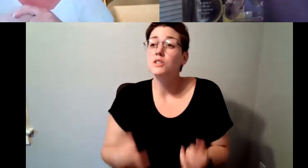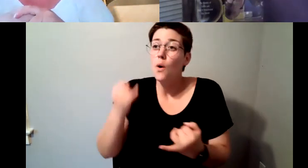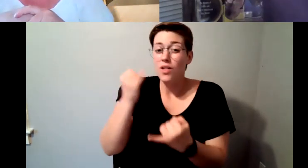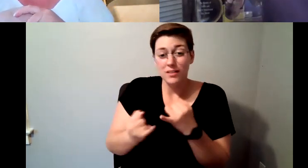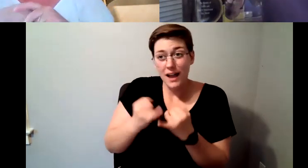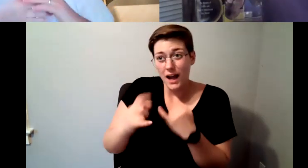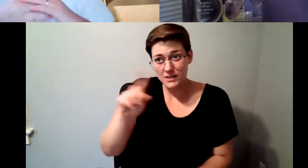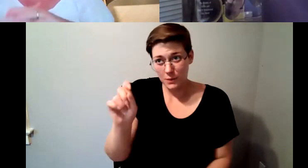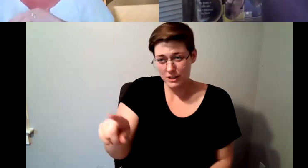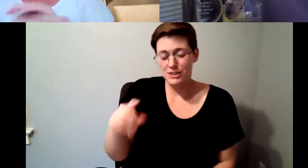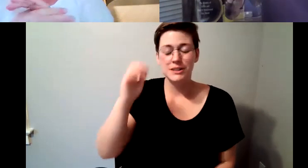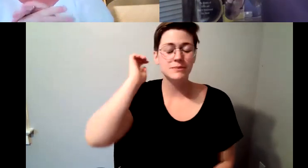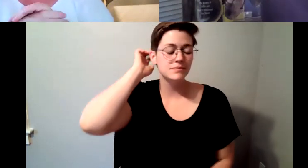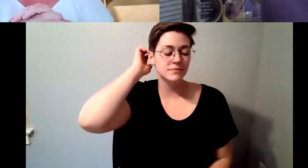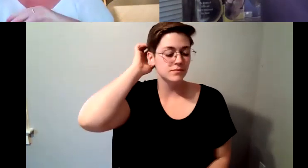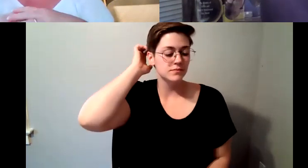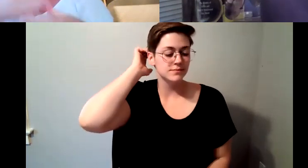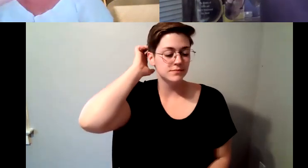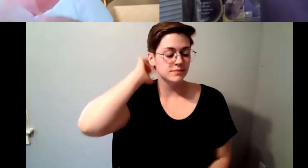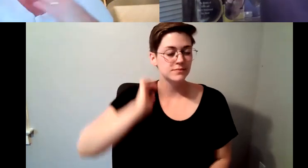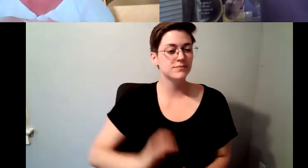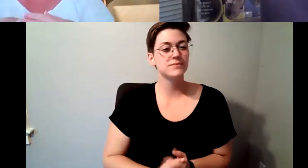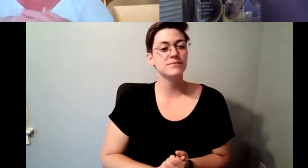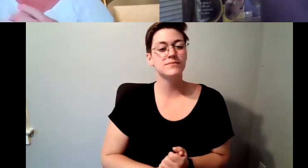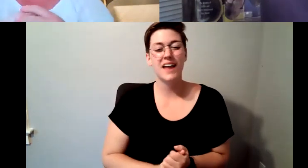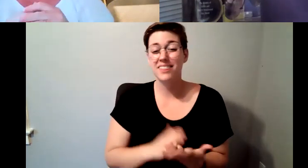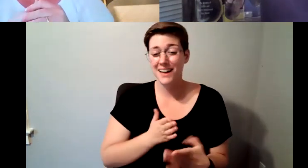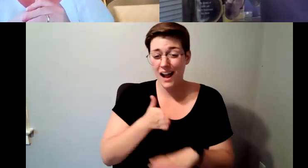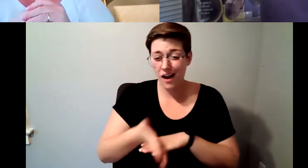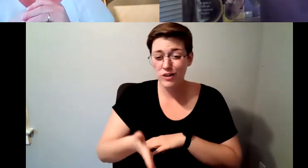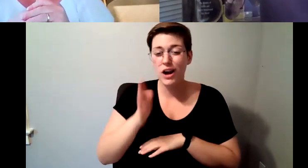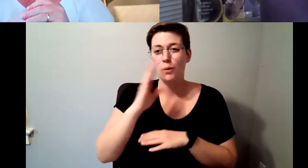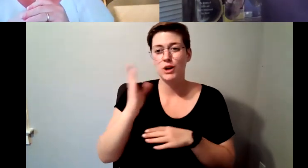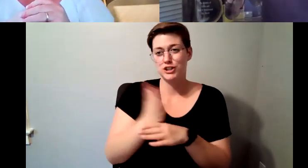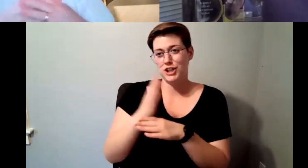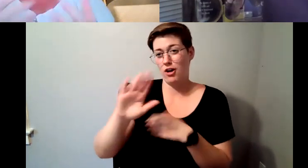on and then what we'll do is I'll share all the questions that people as the we didn't